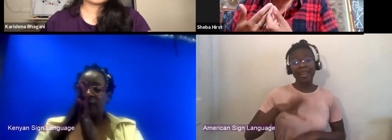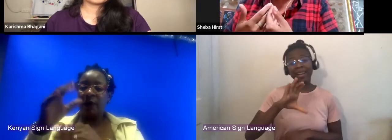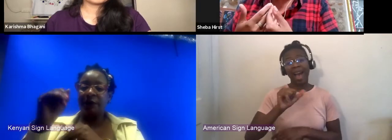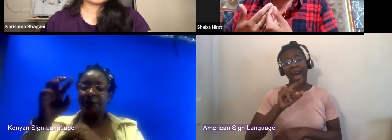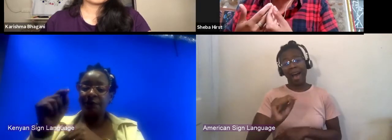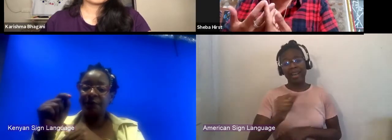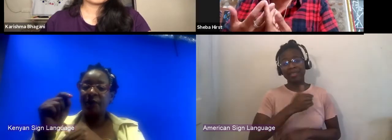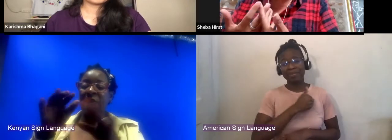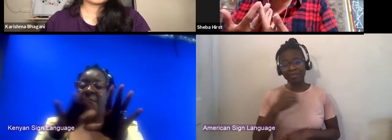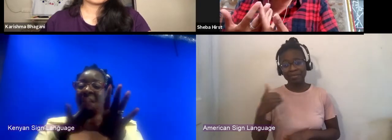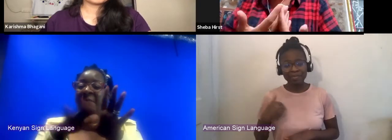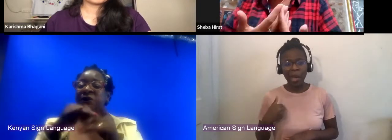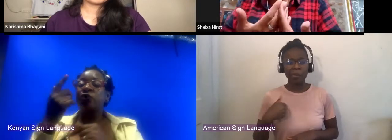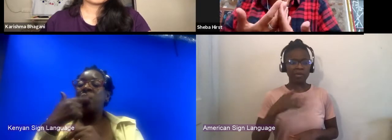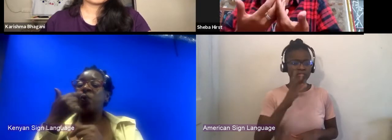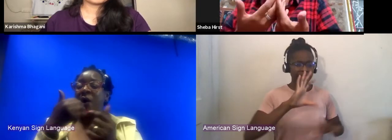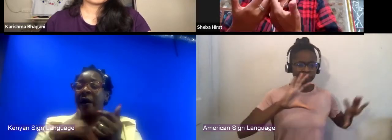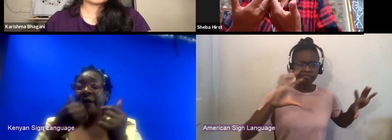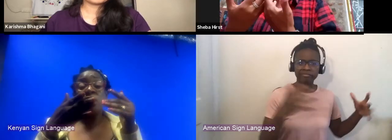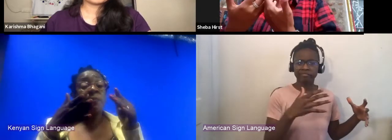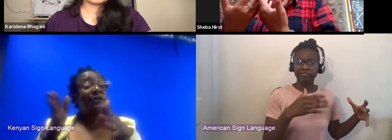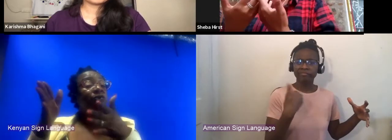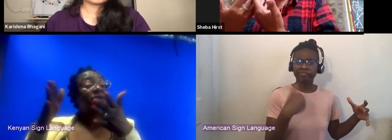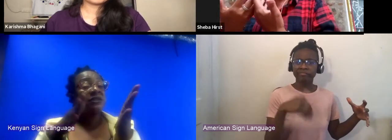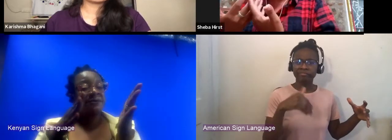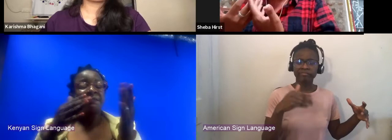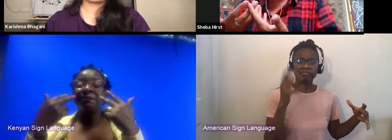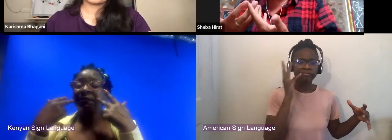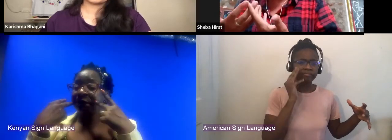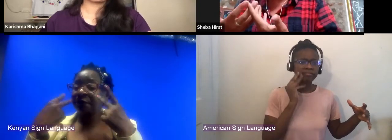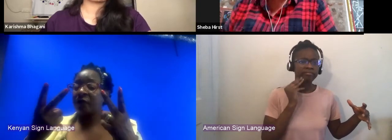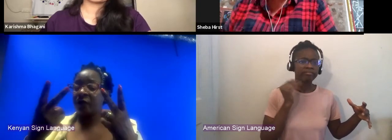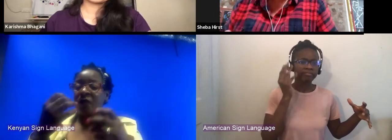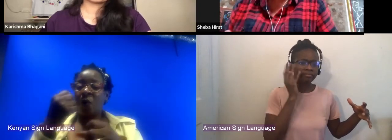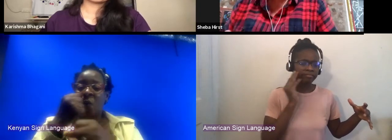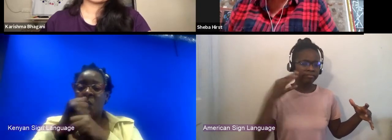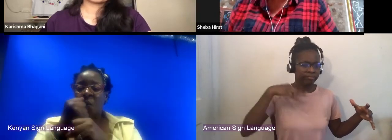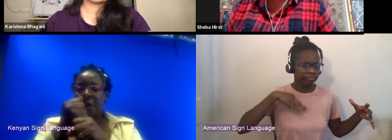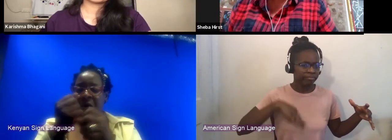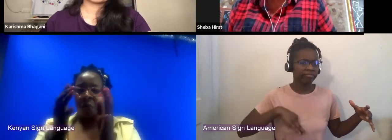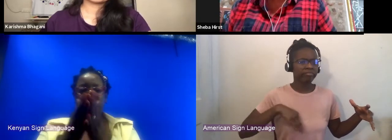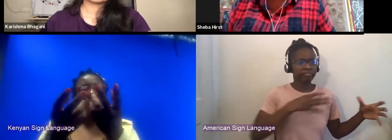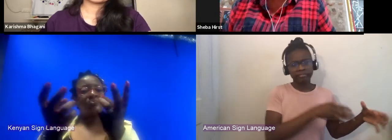they had an opportunity to see that their work resonated with audiences far beyond and had a successful run in Kenya